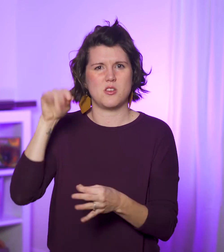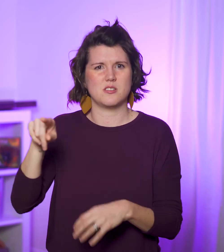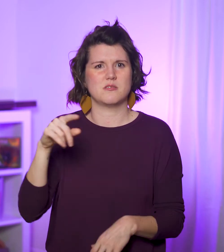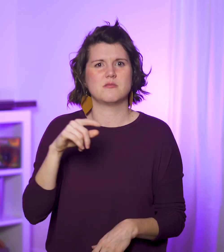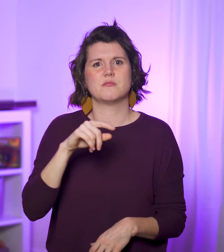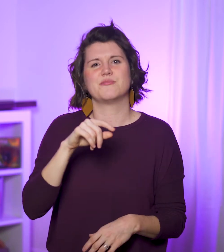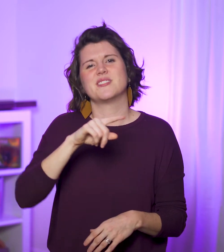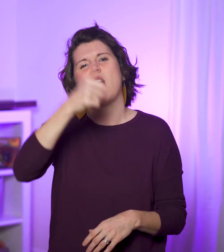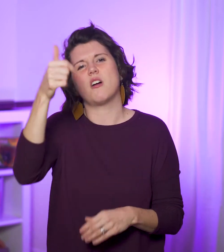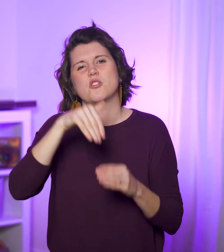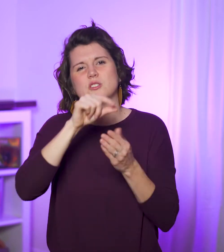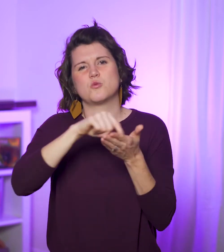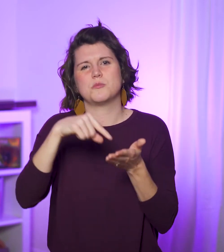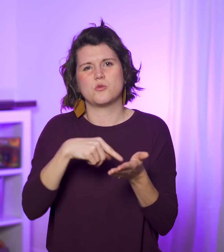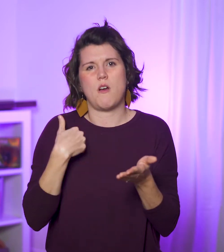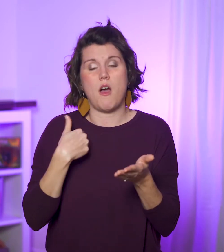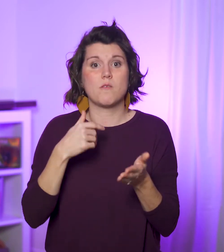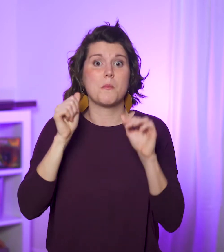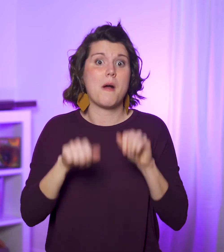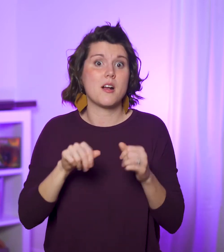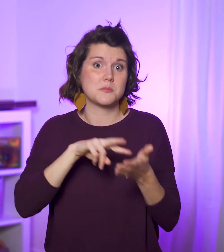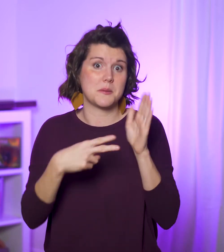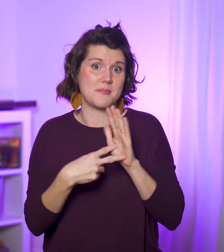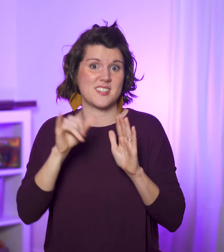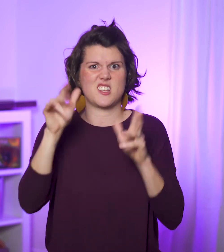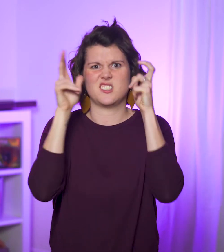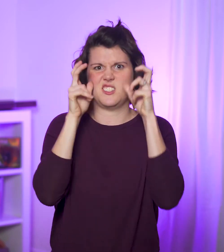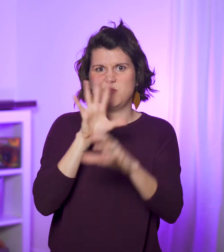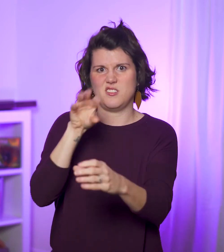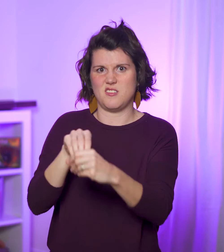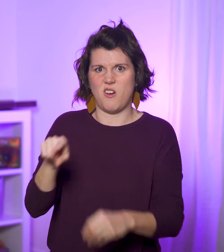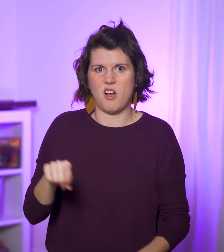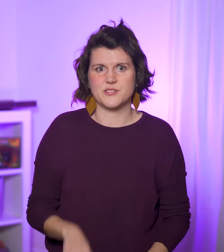elsewhere in Scripture, possibly indicating demonic involvement.